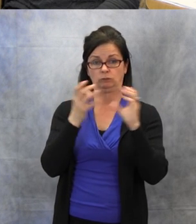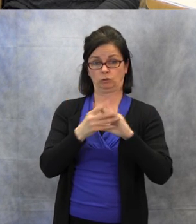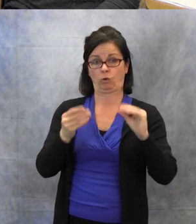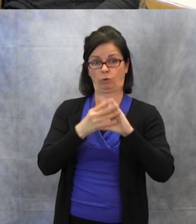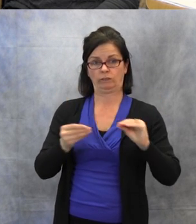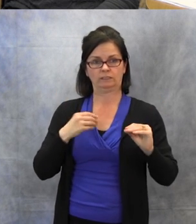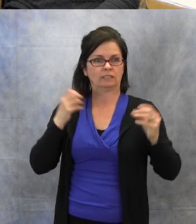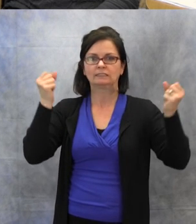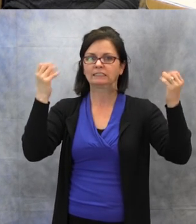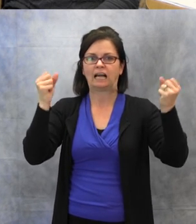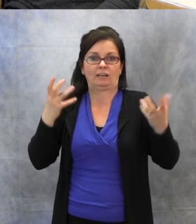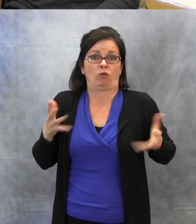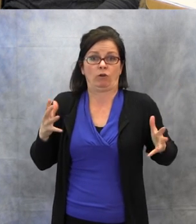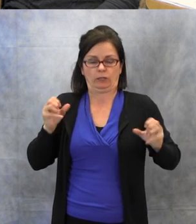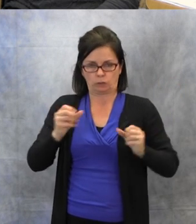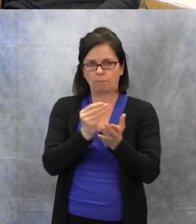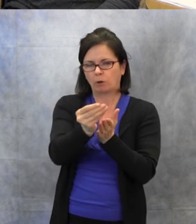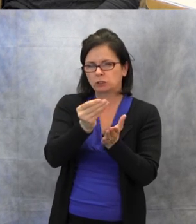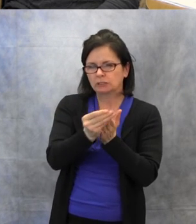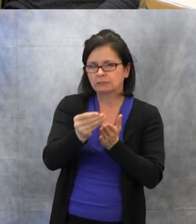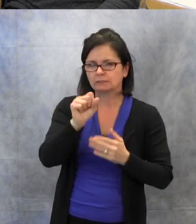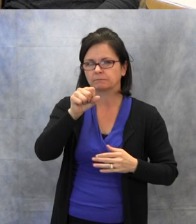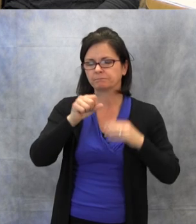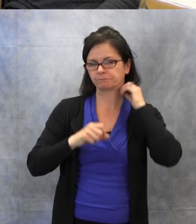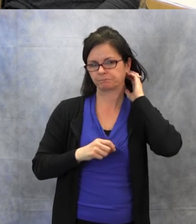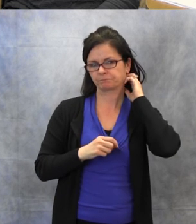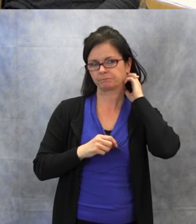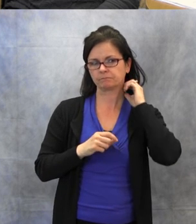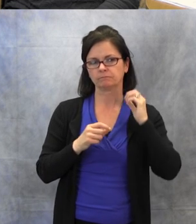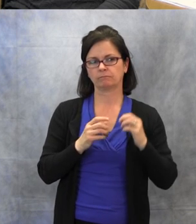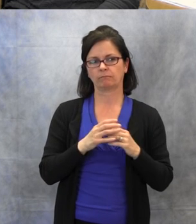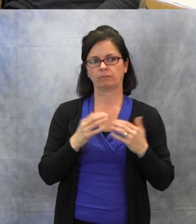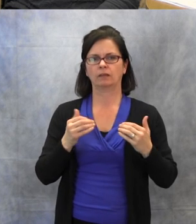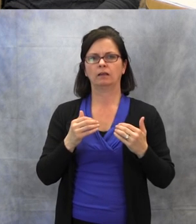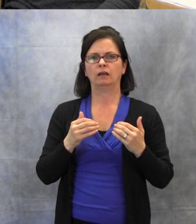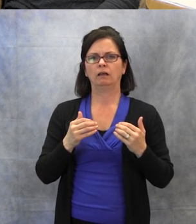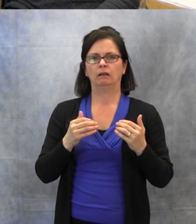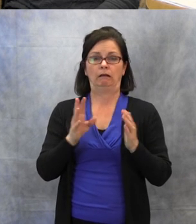They're are not too expensive. Then the other one, Auditory Processing Studio,